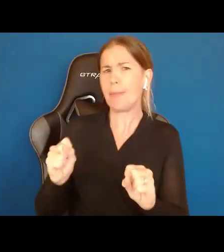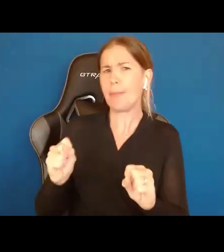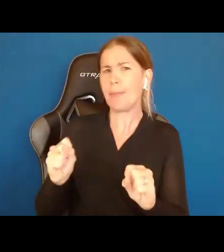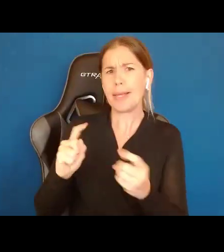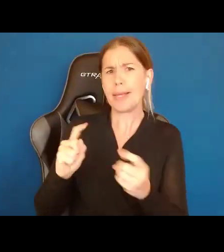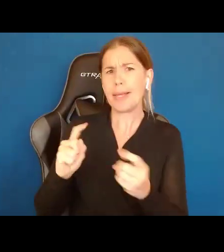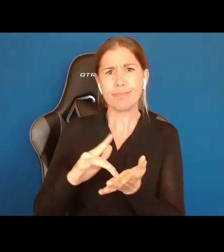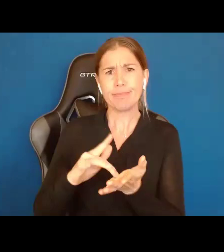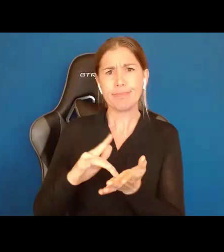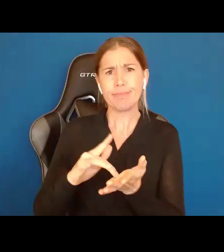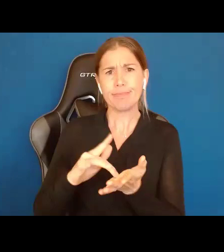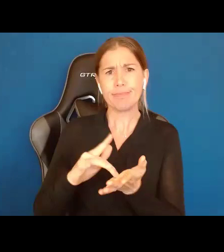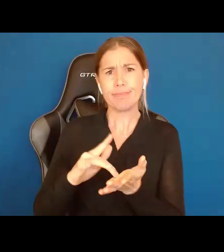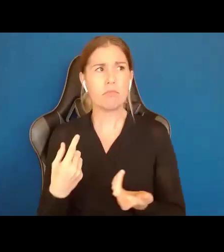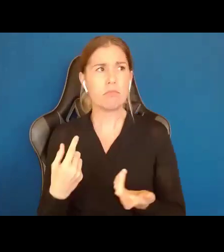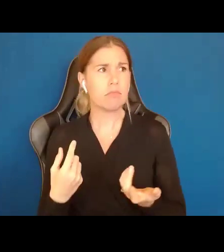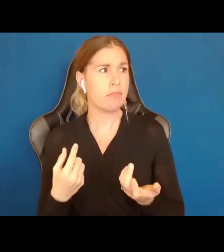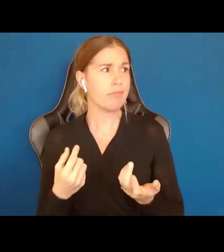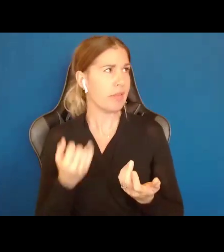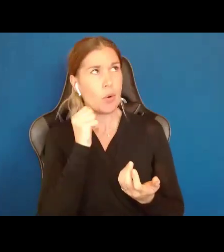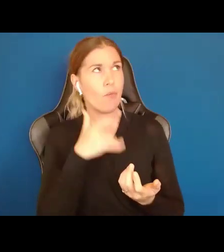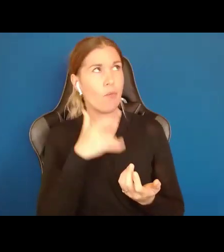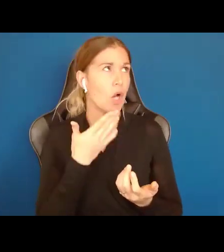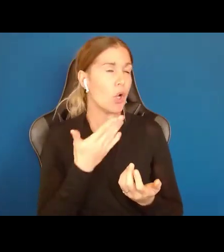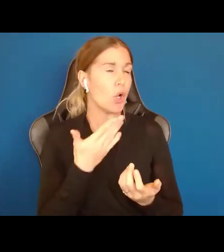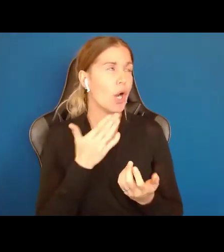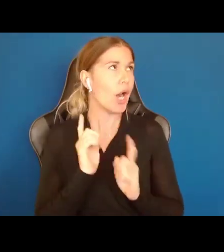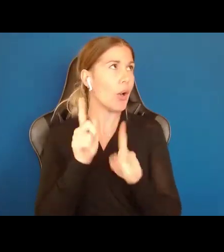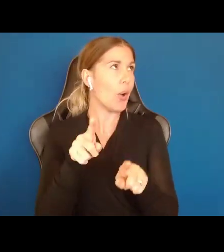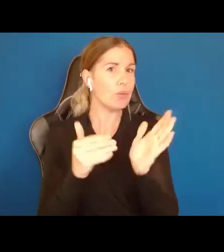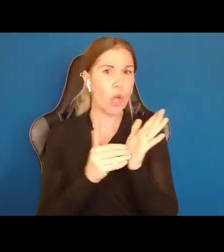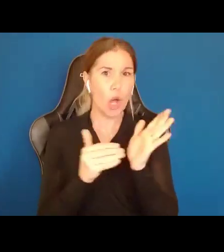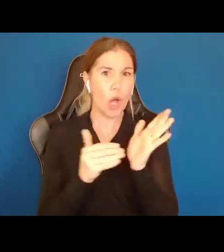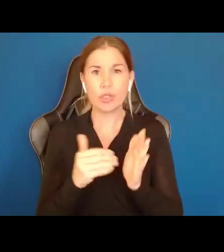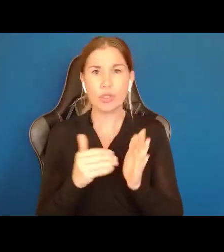I go to the doctor, I am a big baby, I kiss the doctor's ring and say please make me feel better.